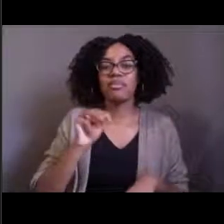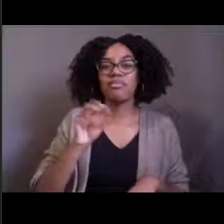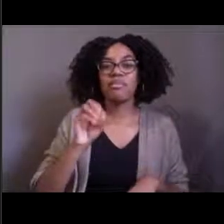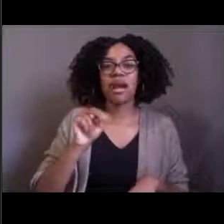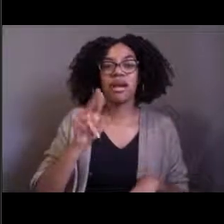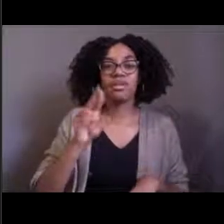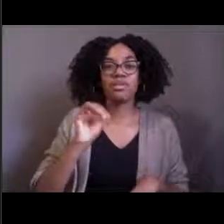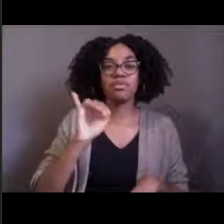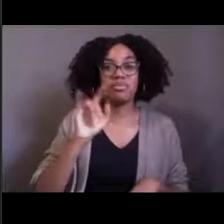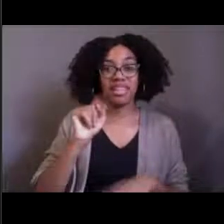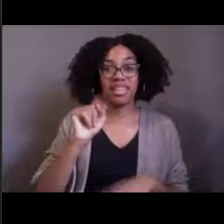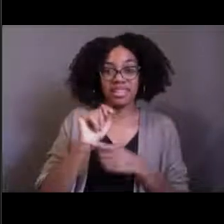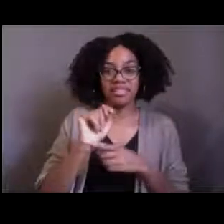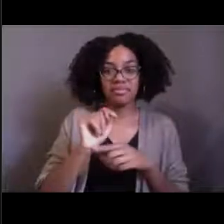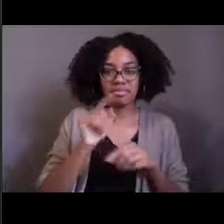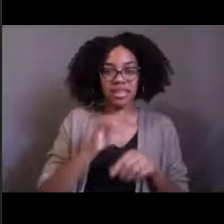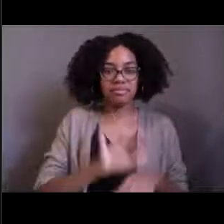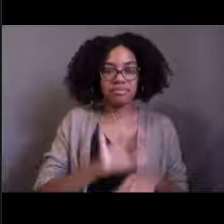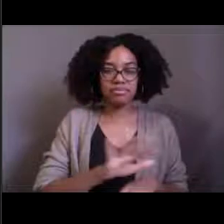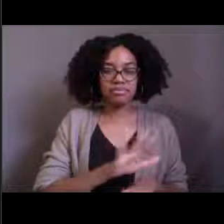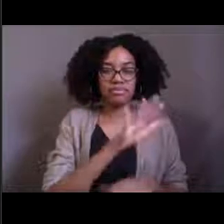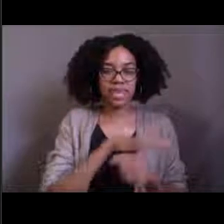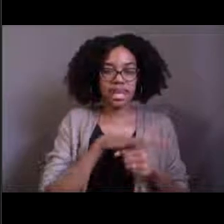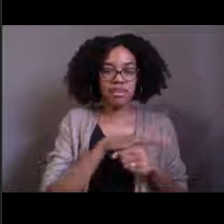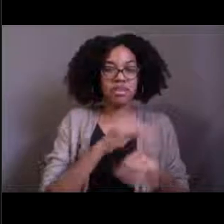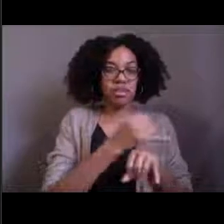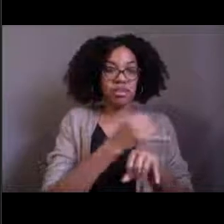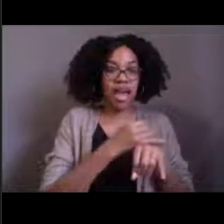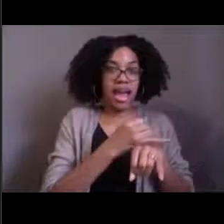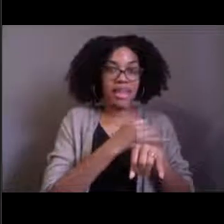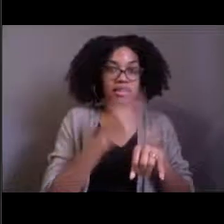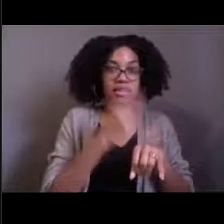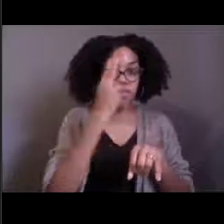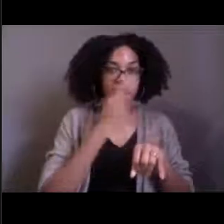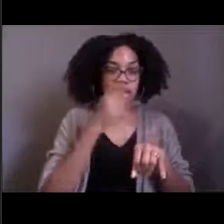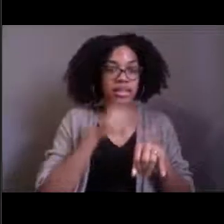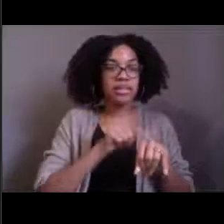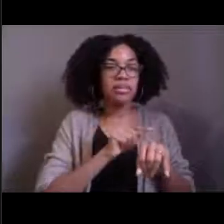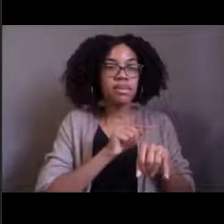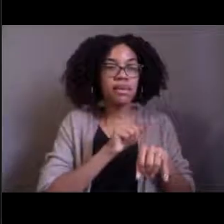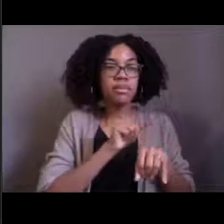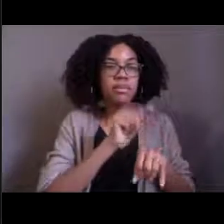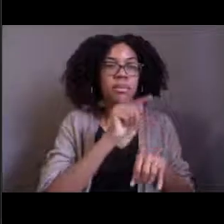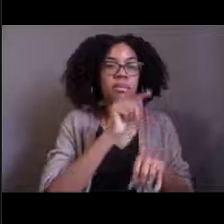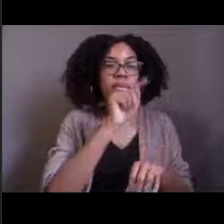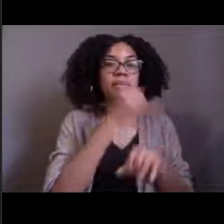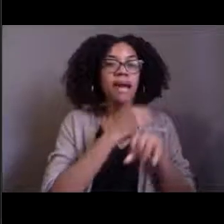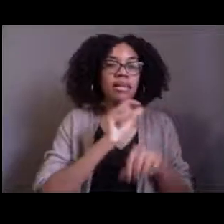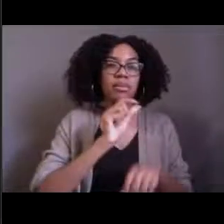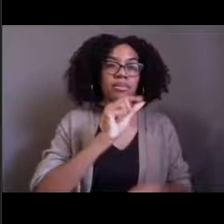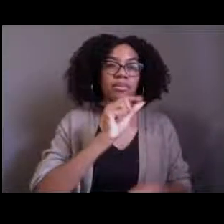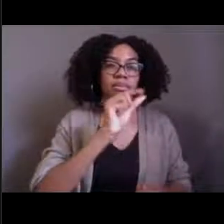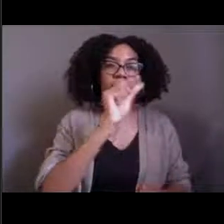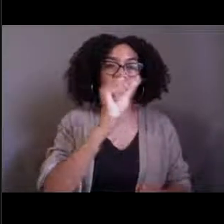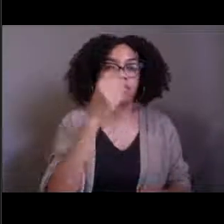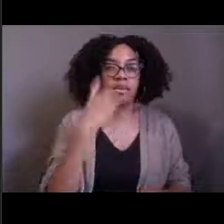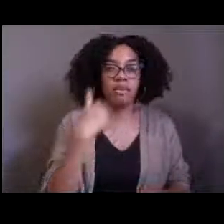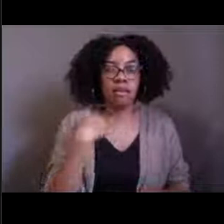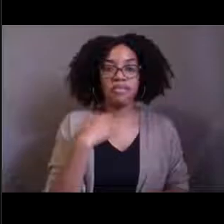there's another chain of islands that go up for several hundred more miles and this guy is located there.